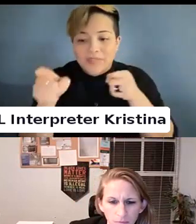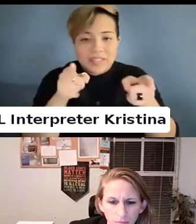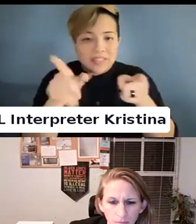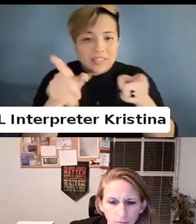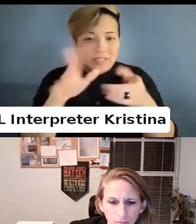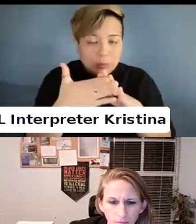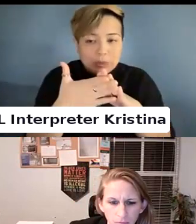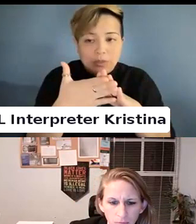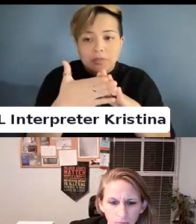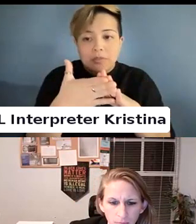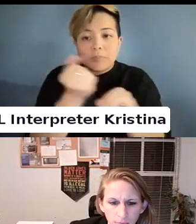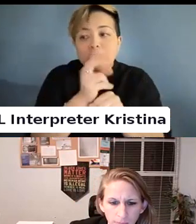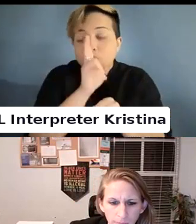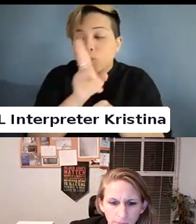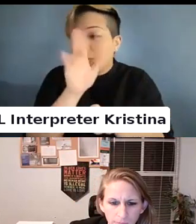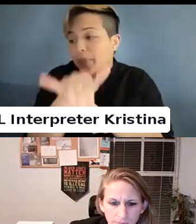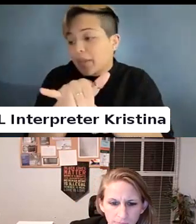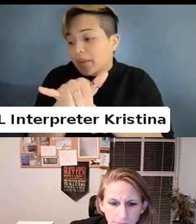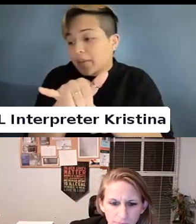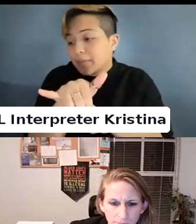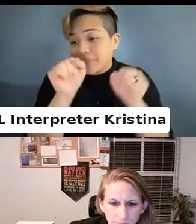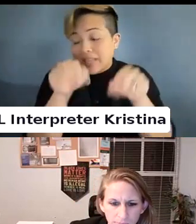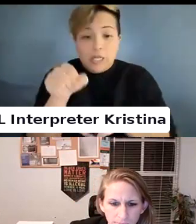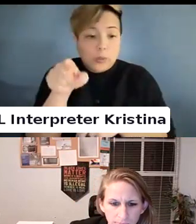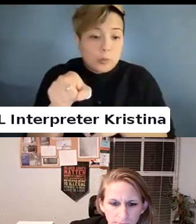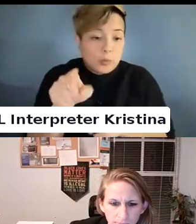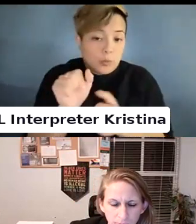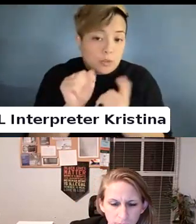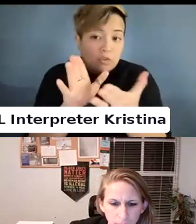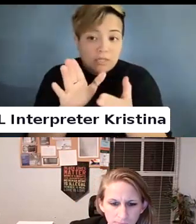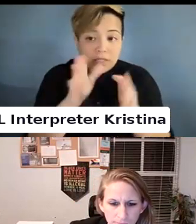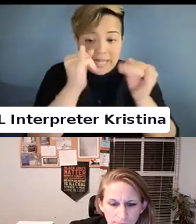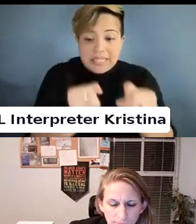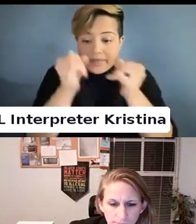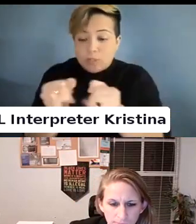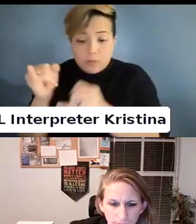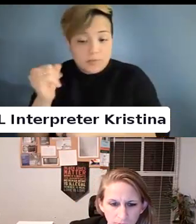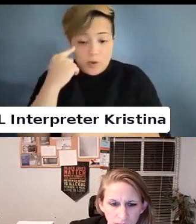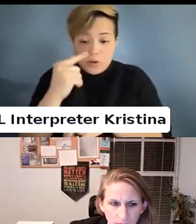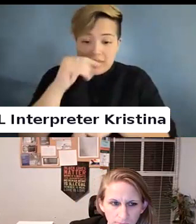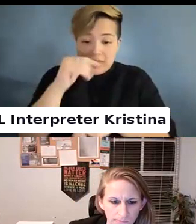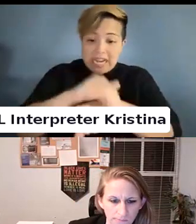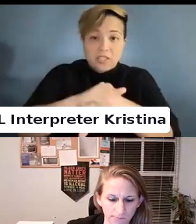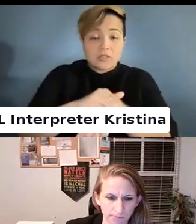Ensuring that. Can you address individuals?